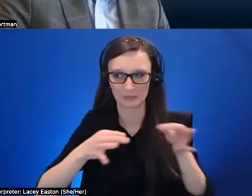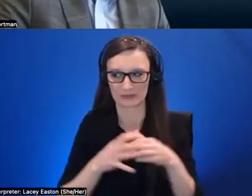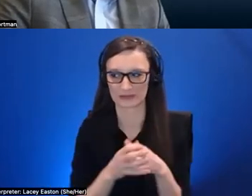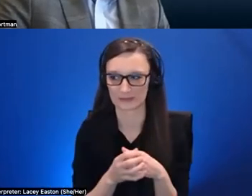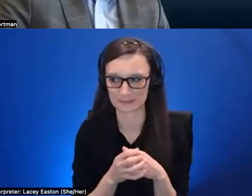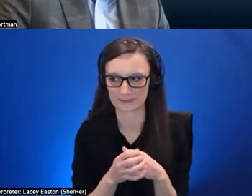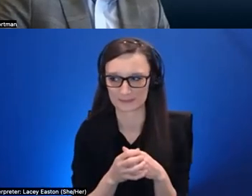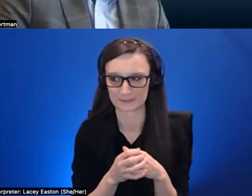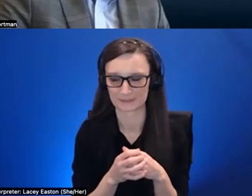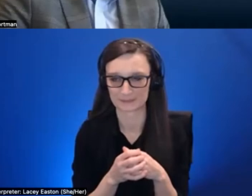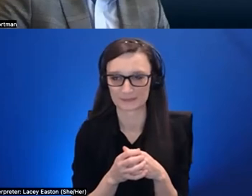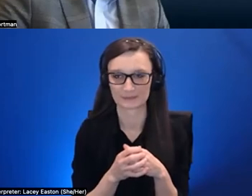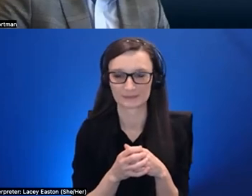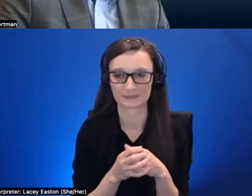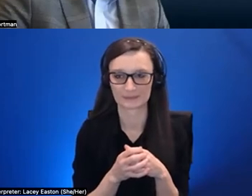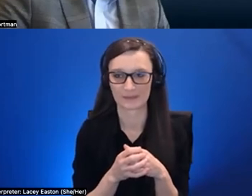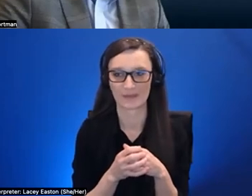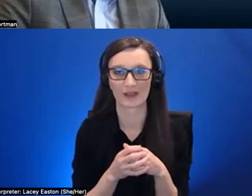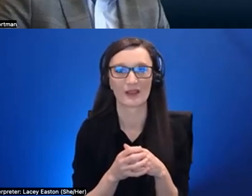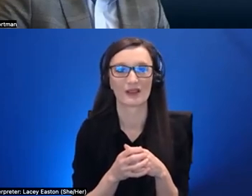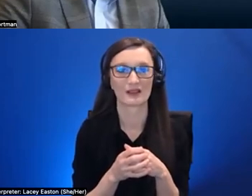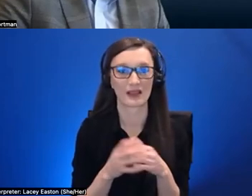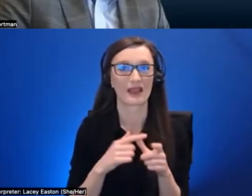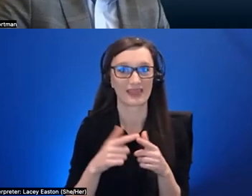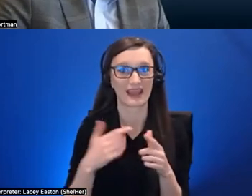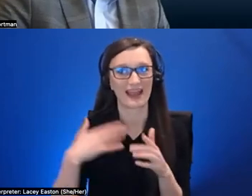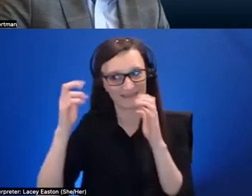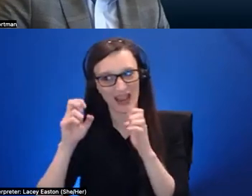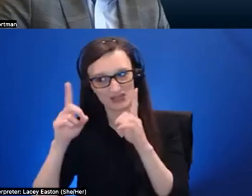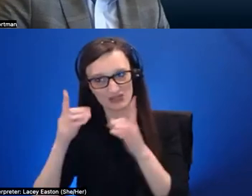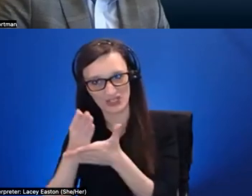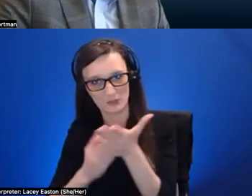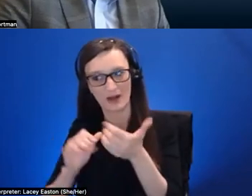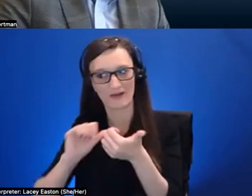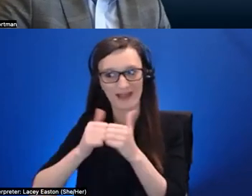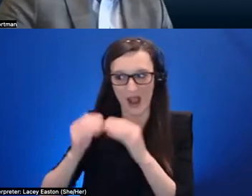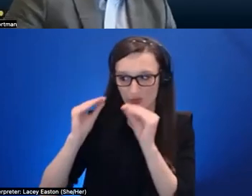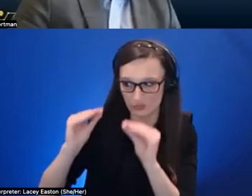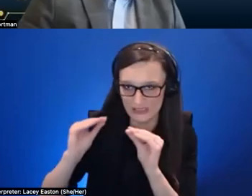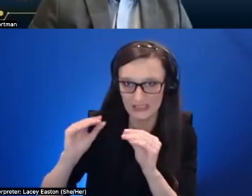on the other hand of how to teach people to do this and uh engage like this community in